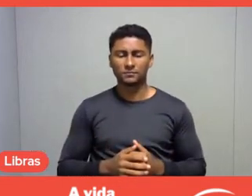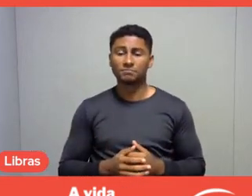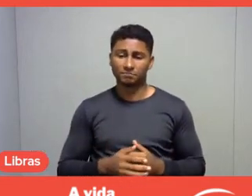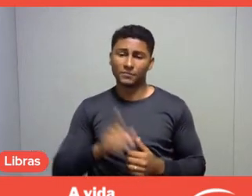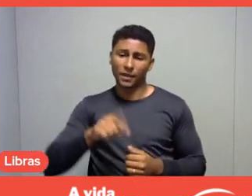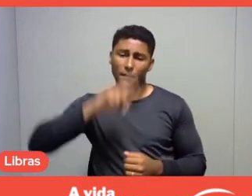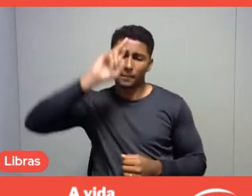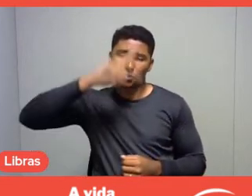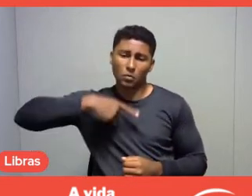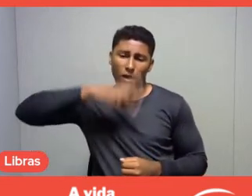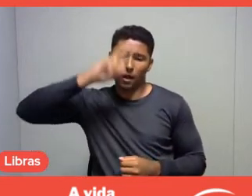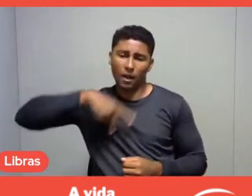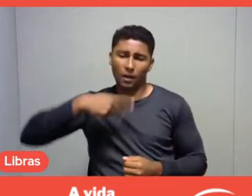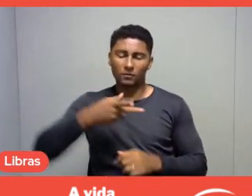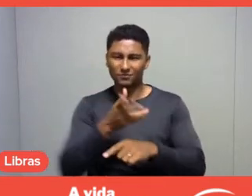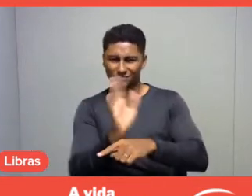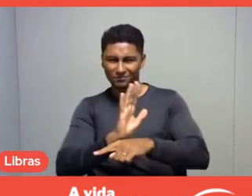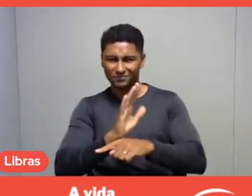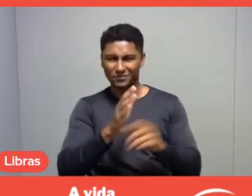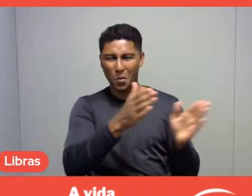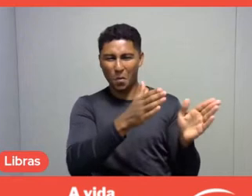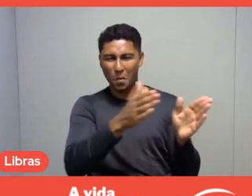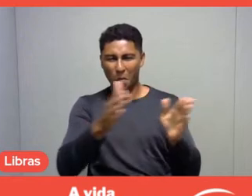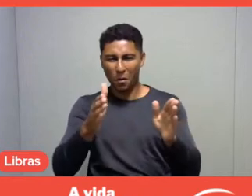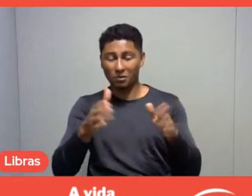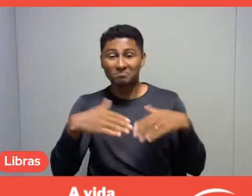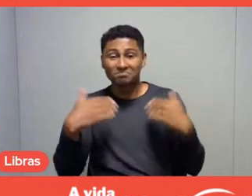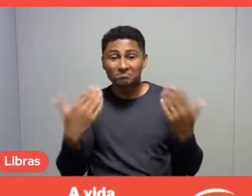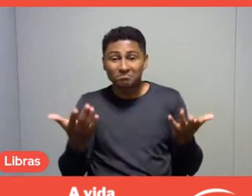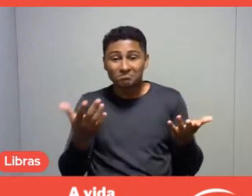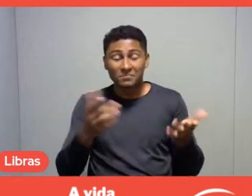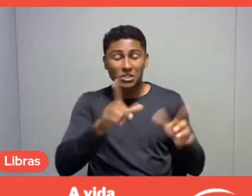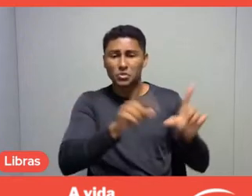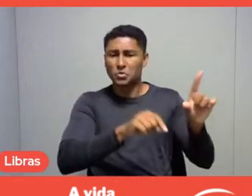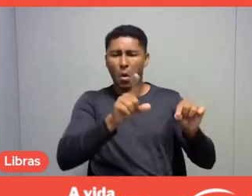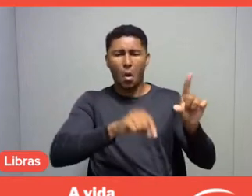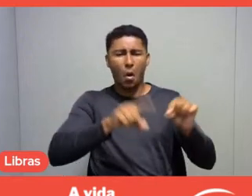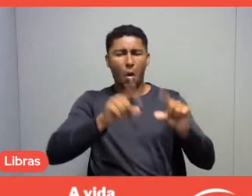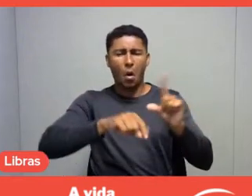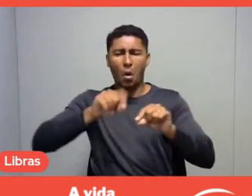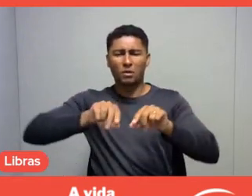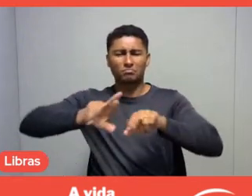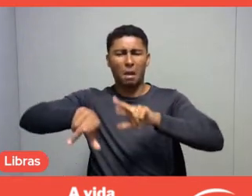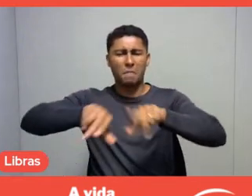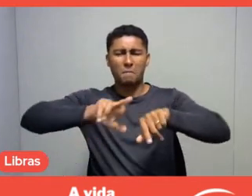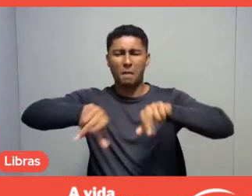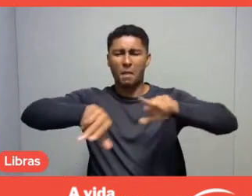As the video showed, they are very diverse, they are multi,